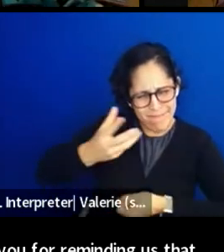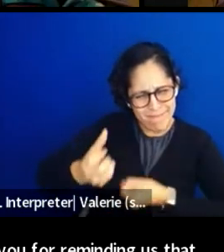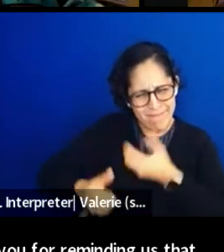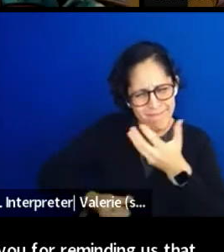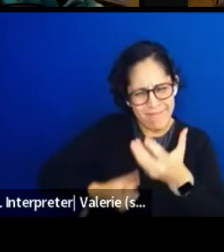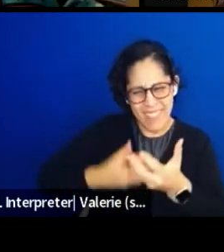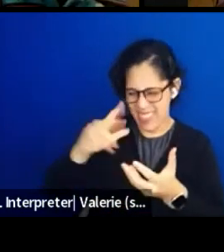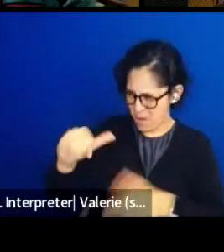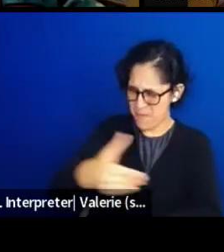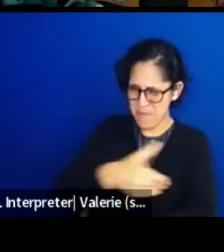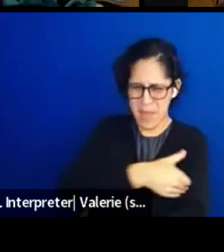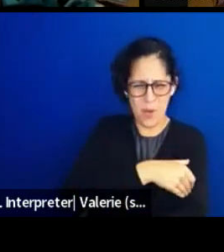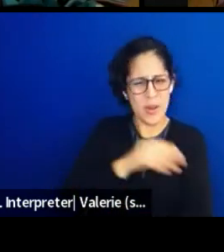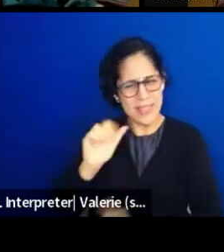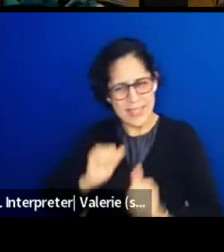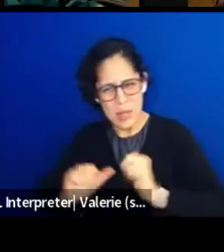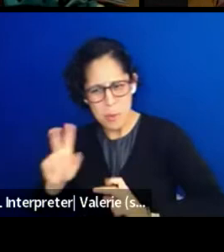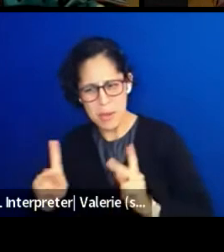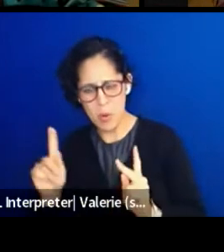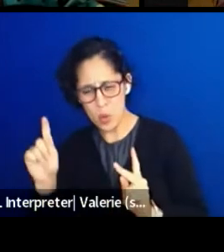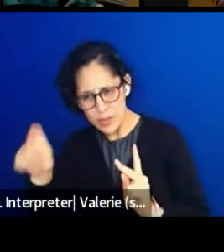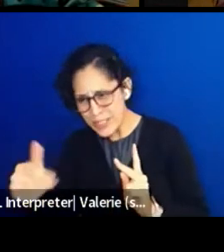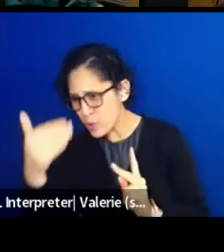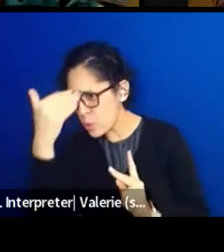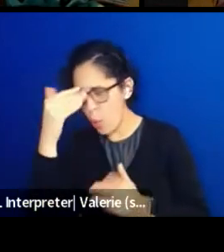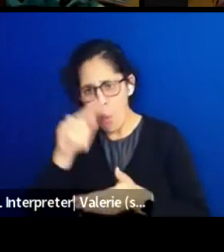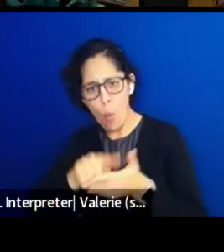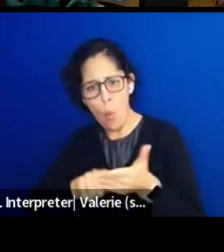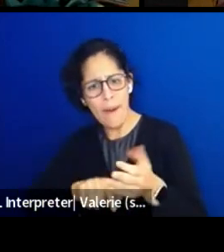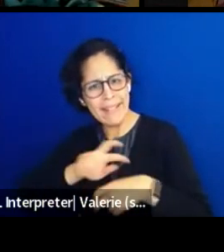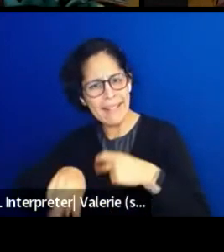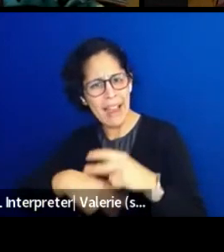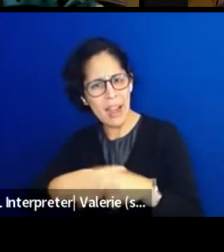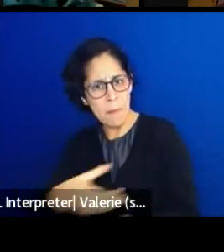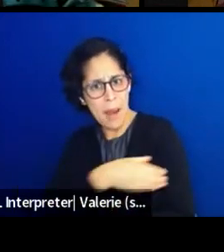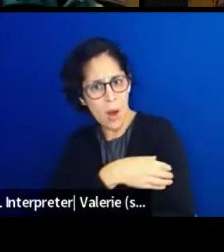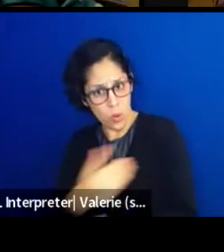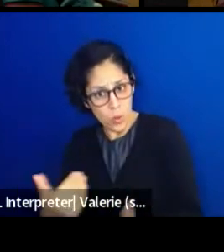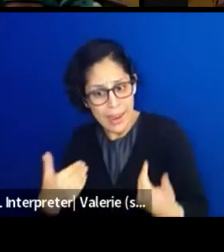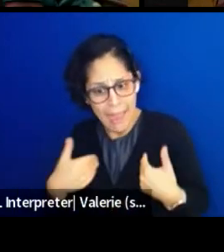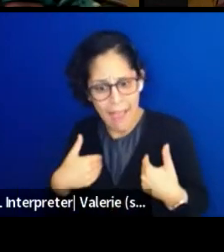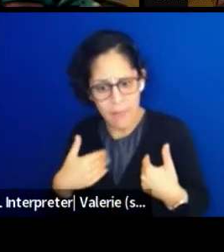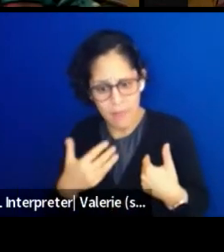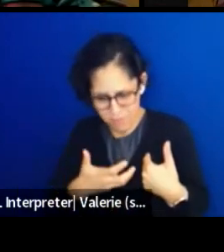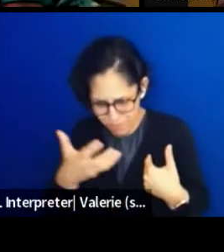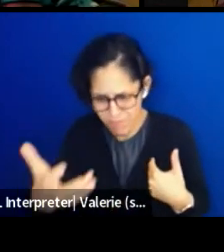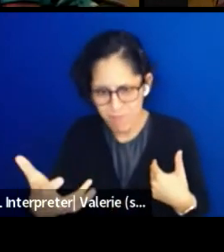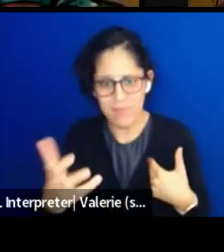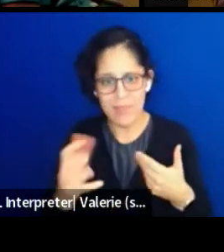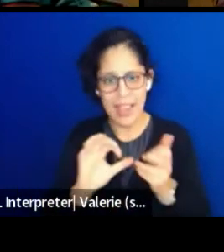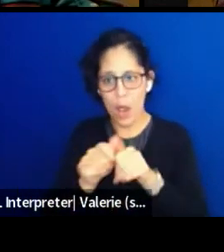We gotta know the power that we have and that we could have in showing up for these indigenous-led movements.